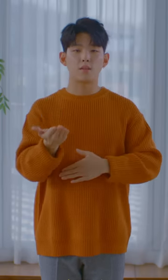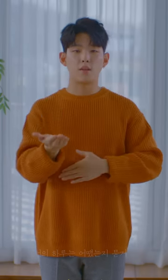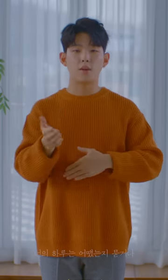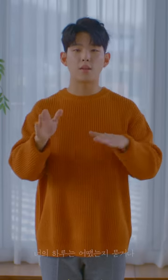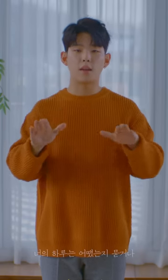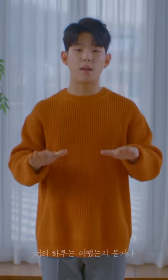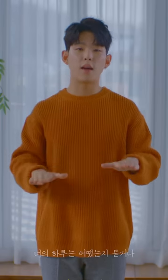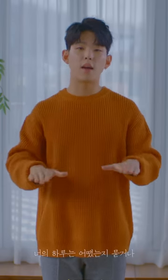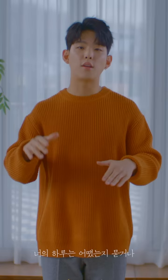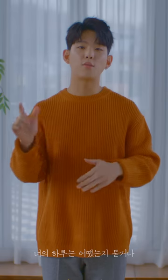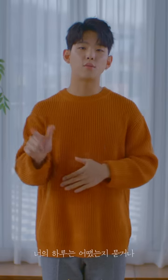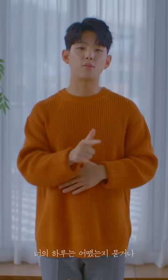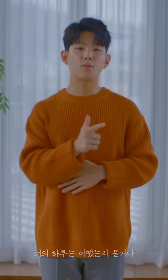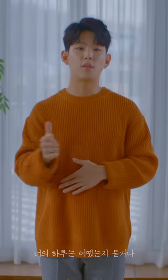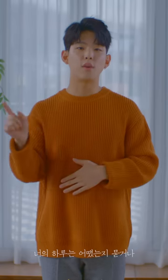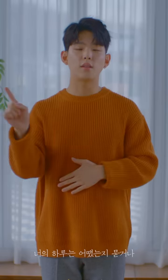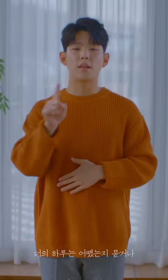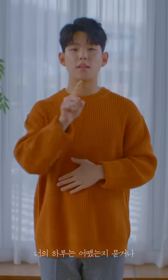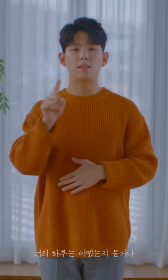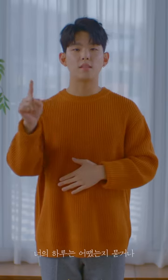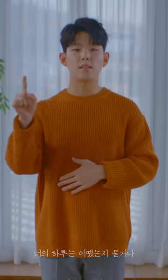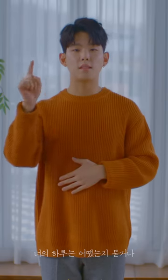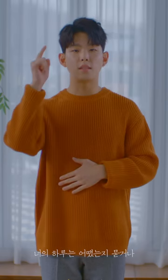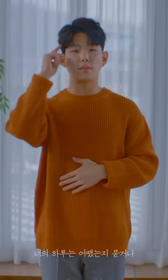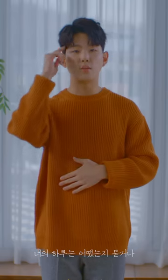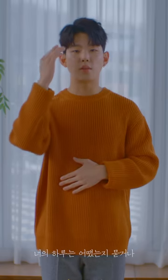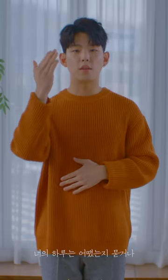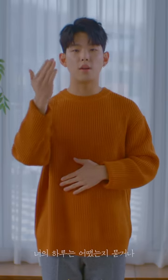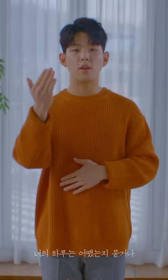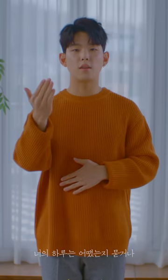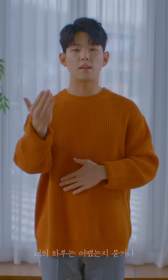Asking how your day has been